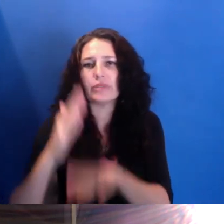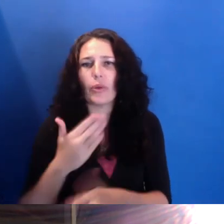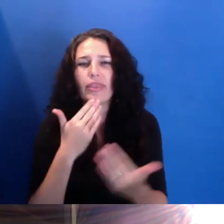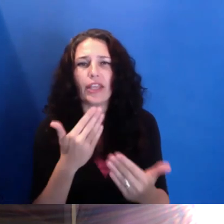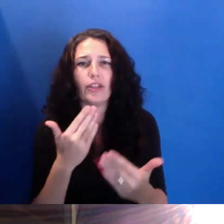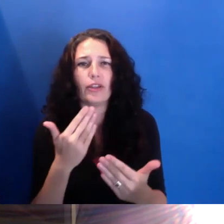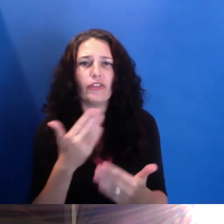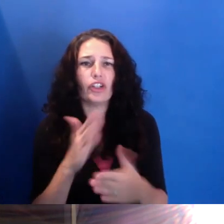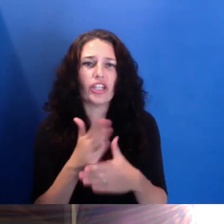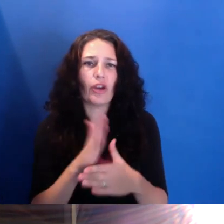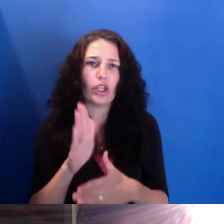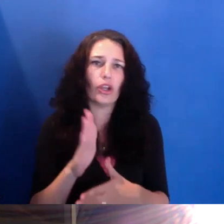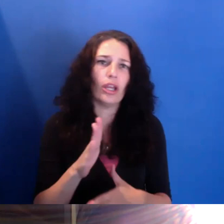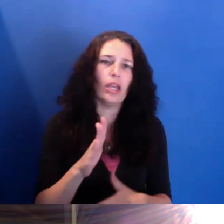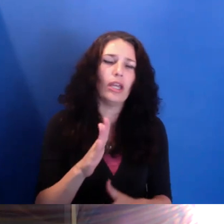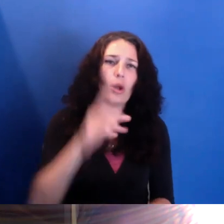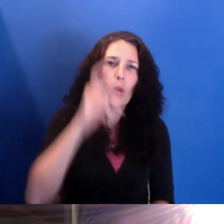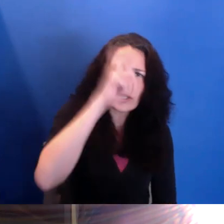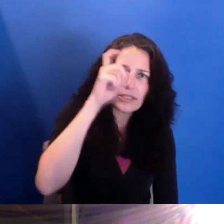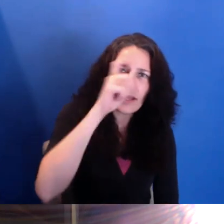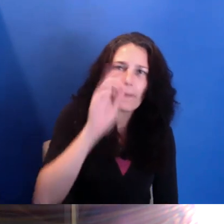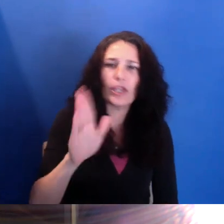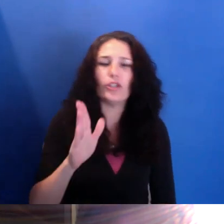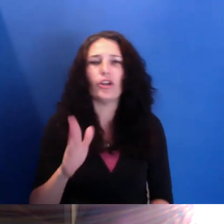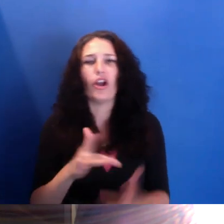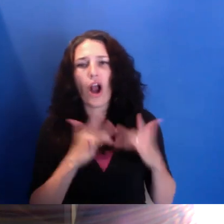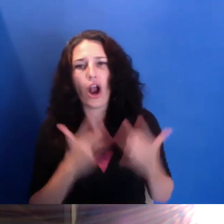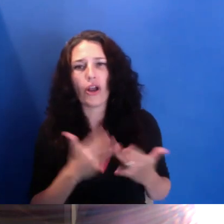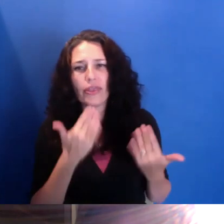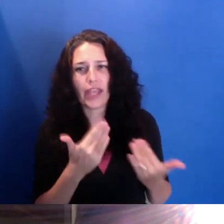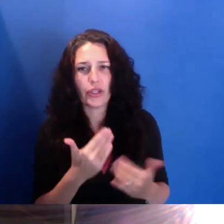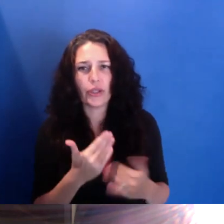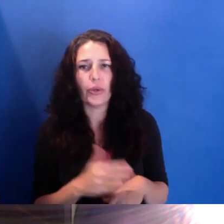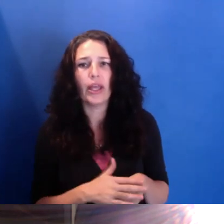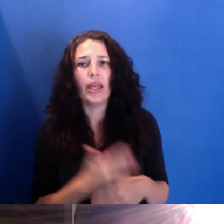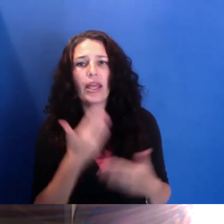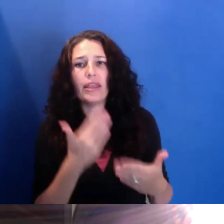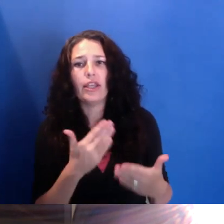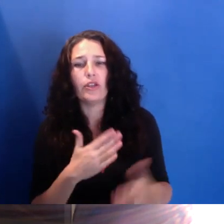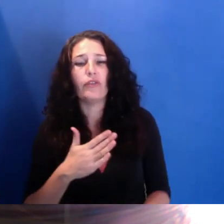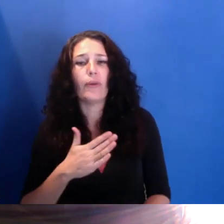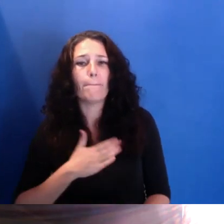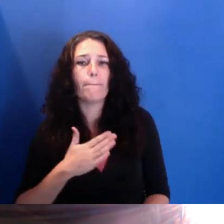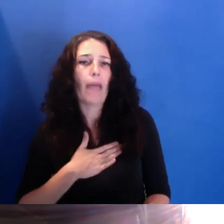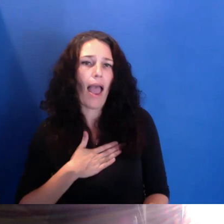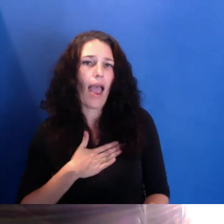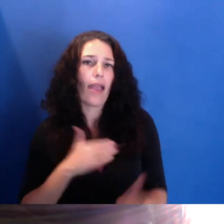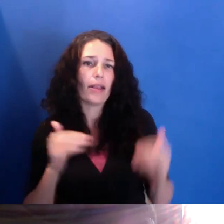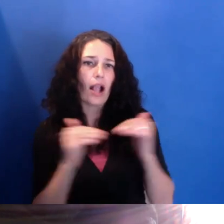We appreciate you all. And thank you to my colleagues behind the scenes, Cassidy